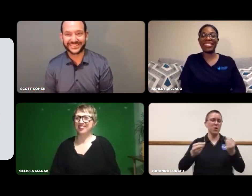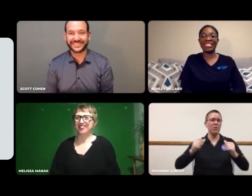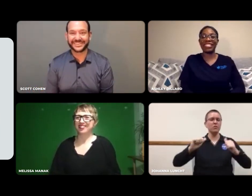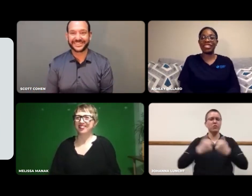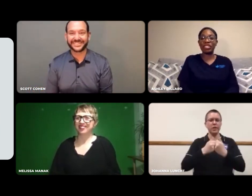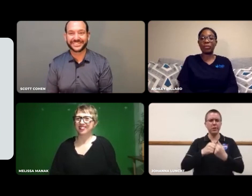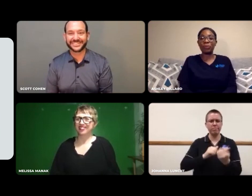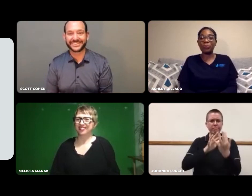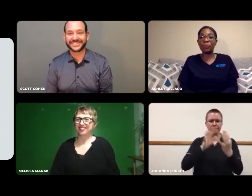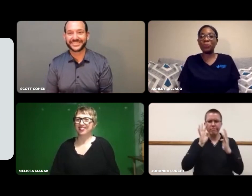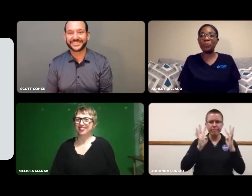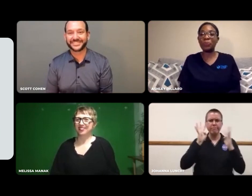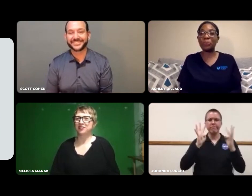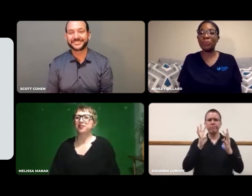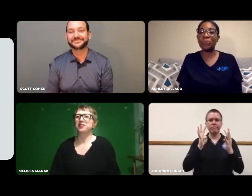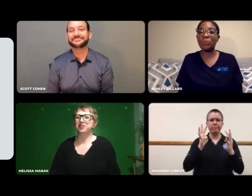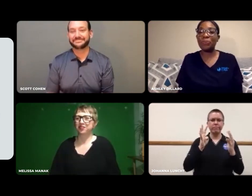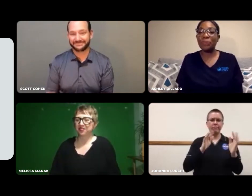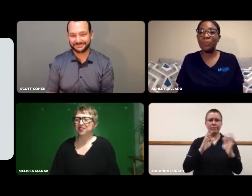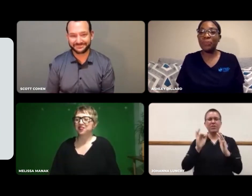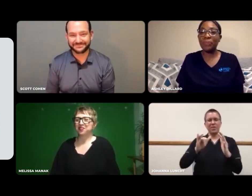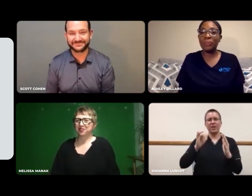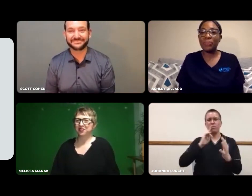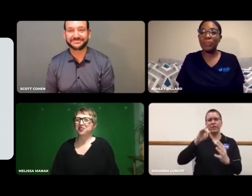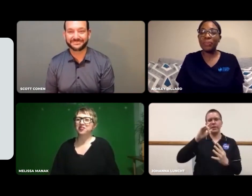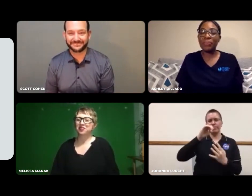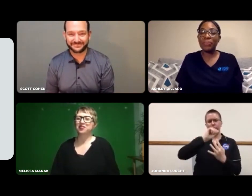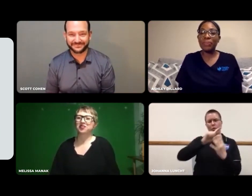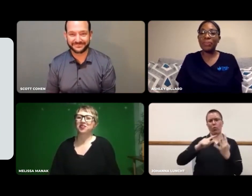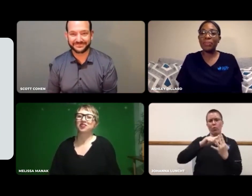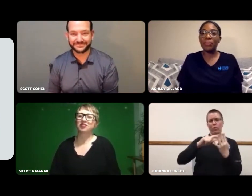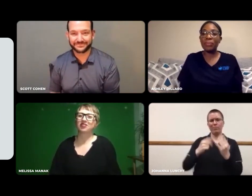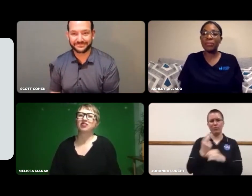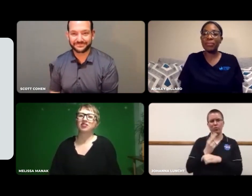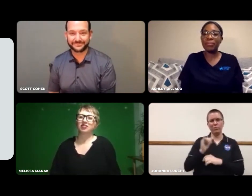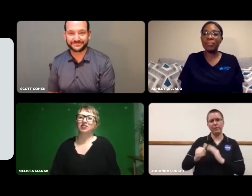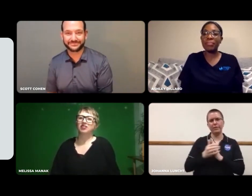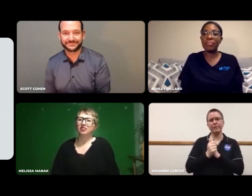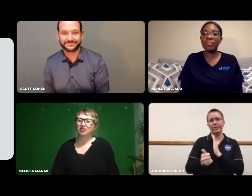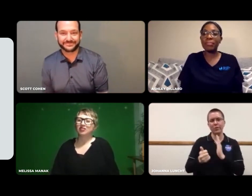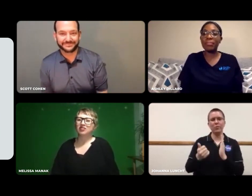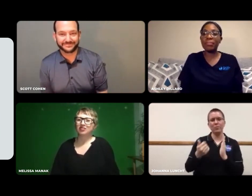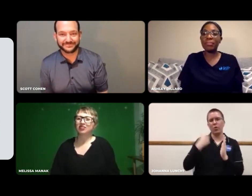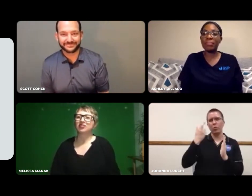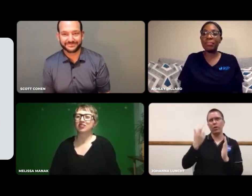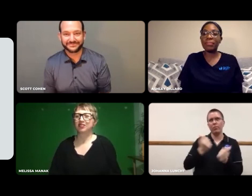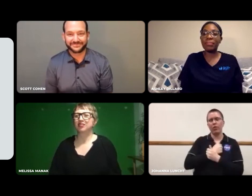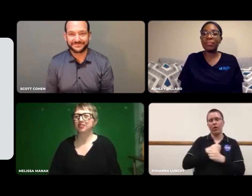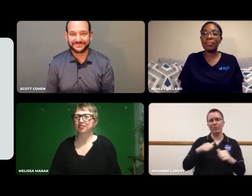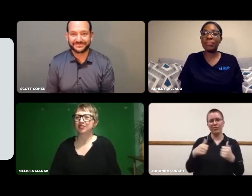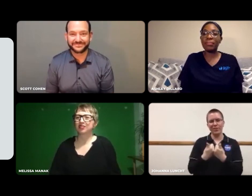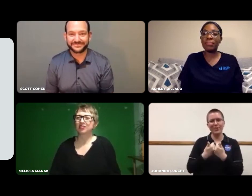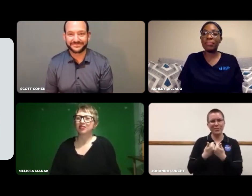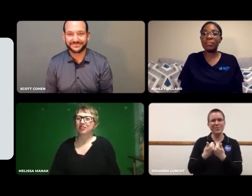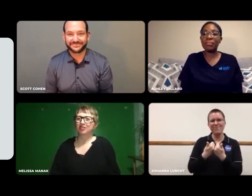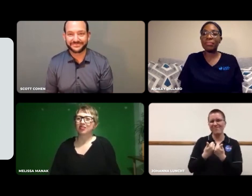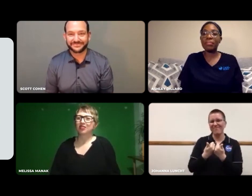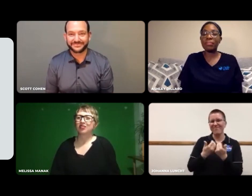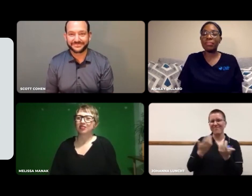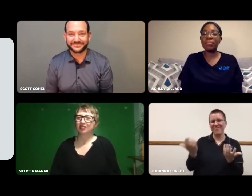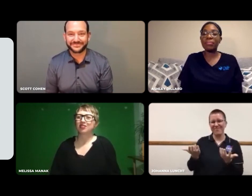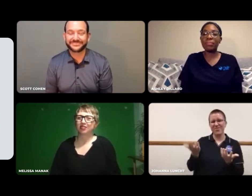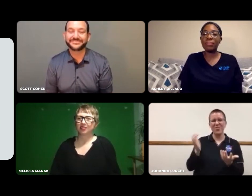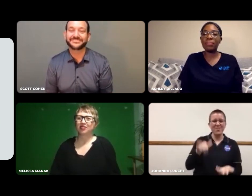Problem-solving and facing things creatively, that's why I love all those components of STEM.